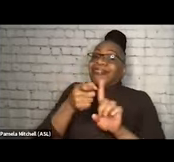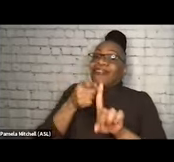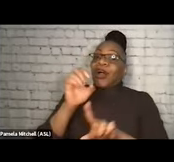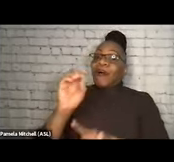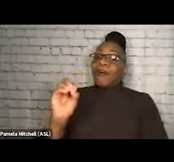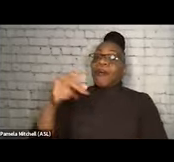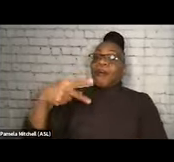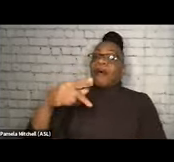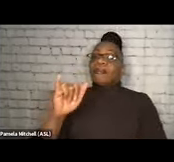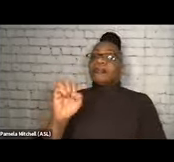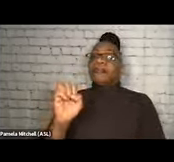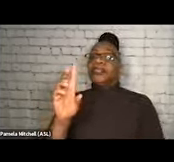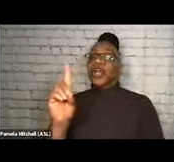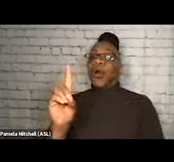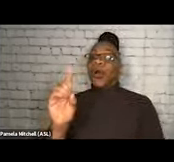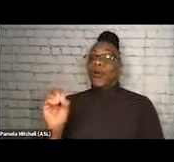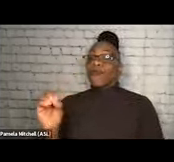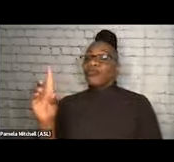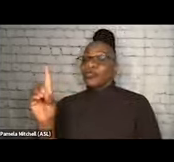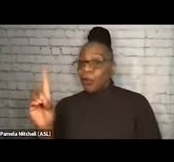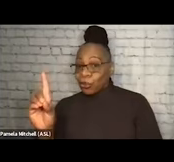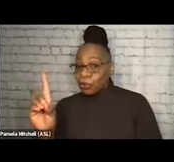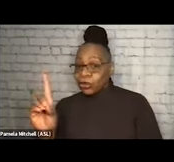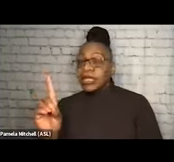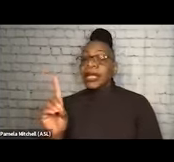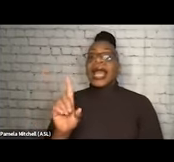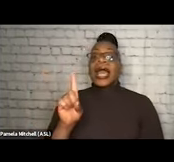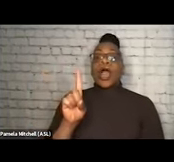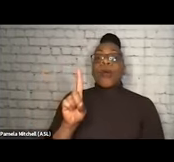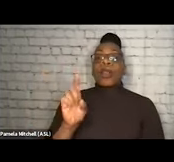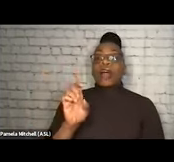and 140,000 alcohol-related deaths also occurred.